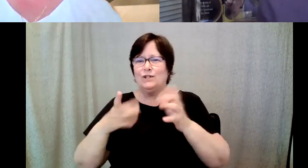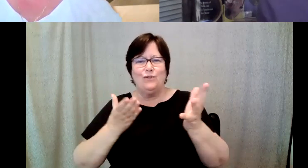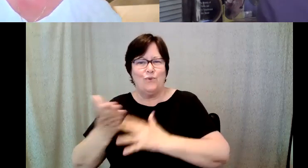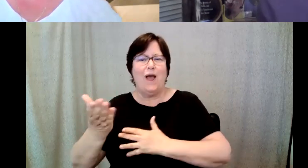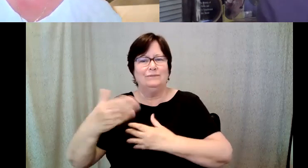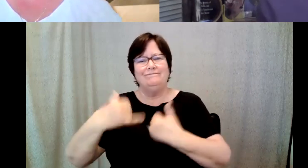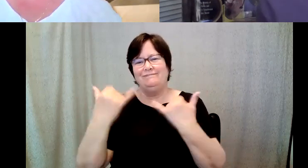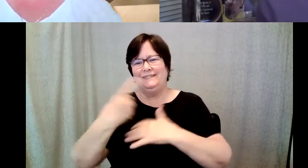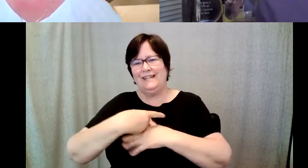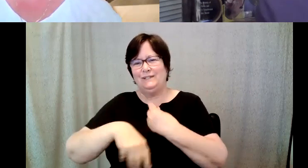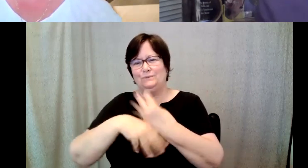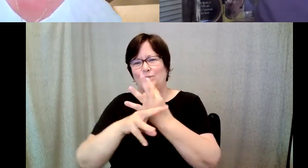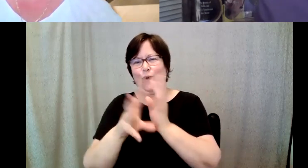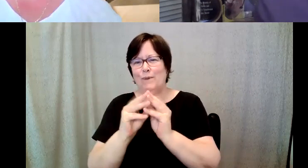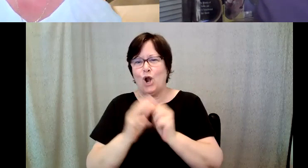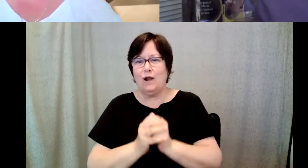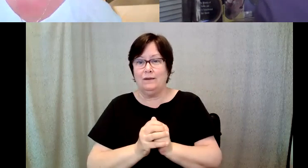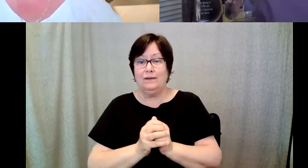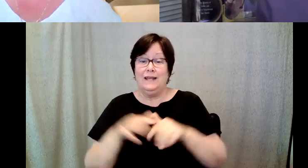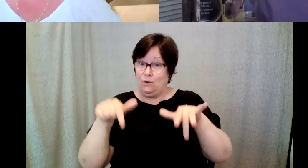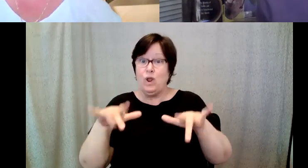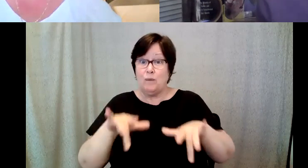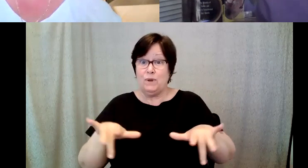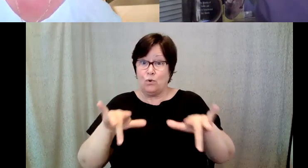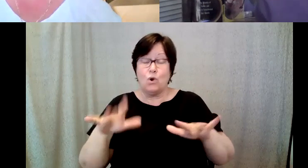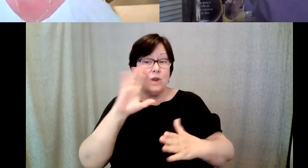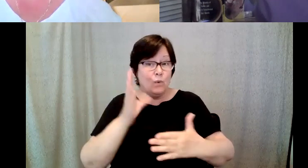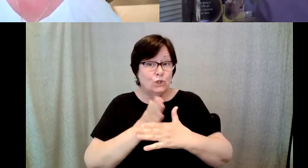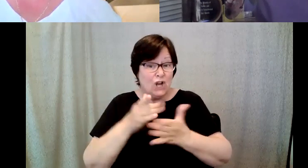Kelly Redder: This webinar is being recorded and will be shared with you in the coming